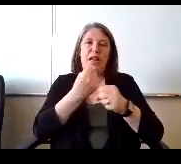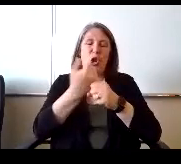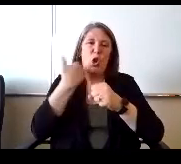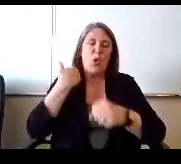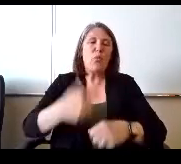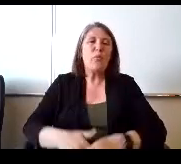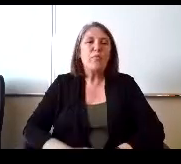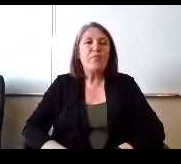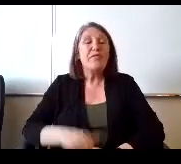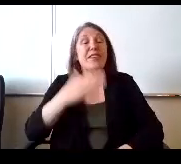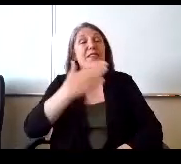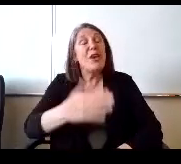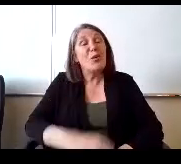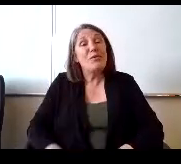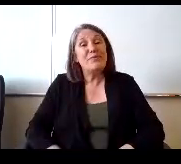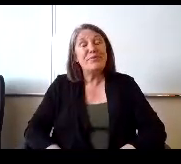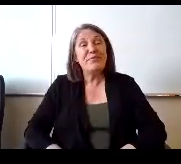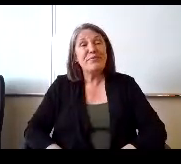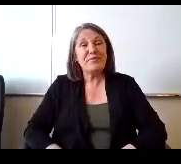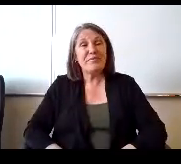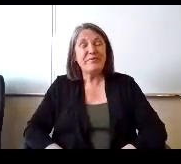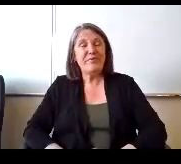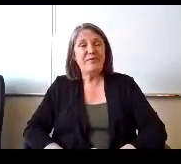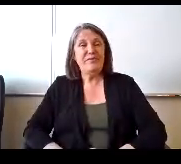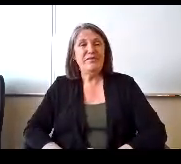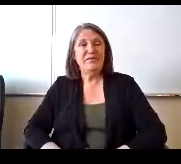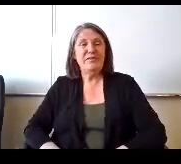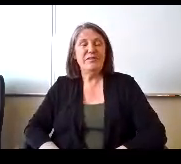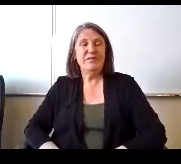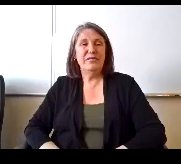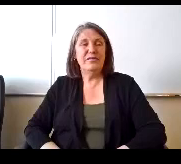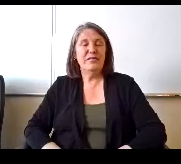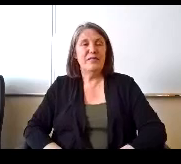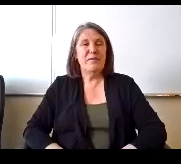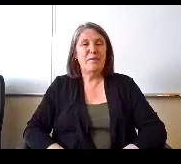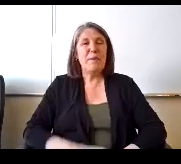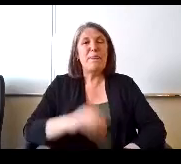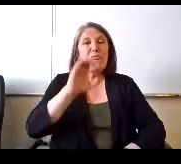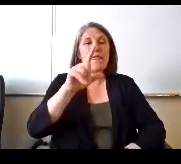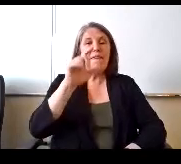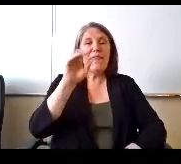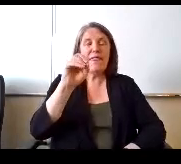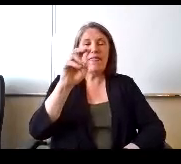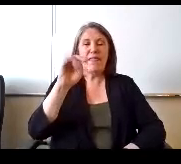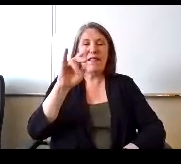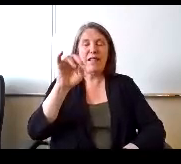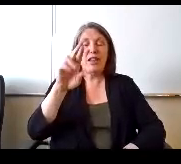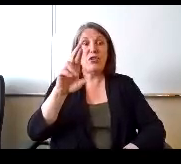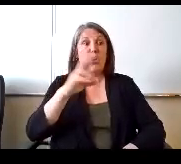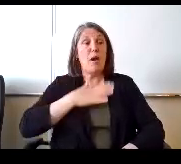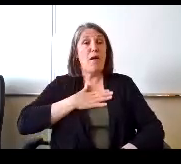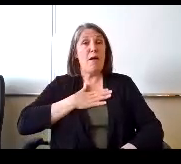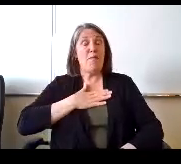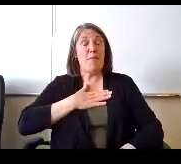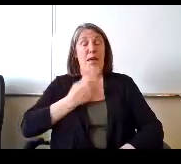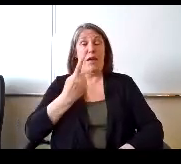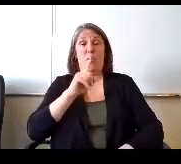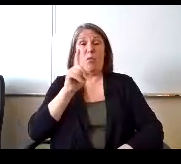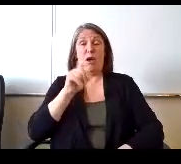Thank you. Bet. Mrs conacher. My one question and I I've been a